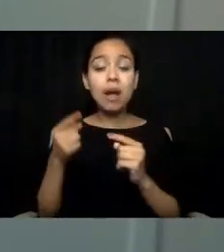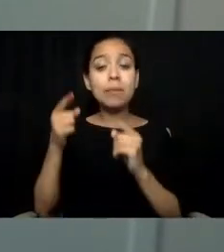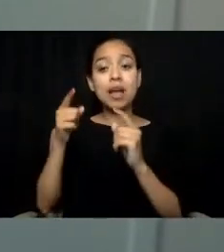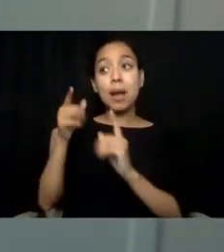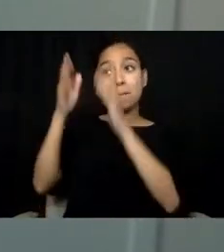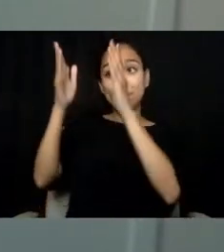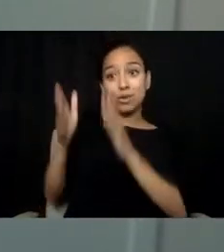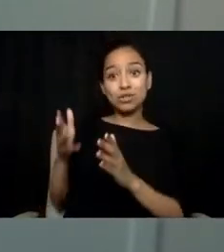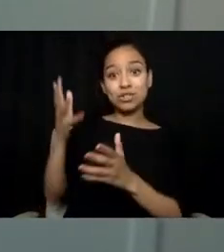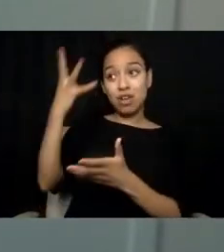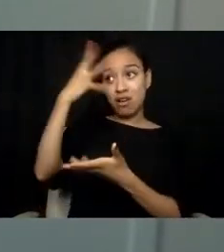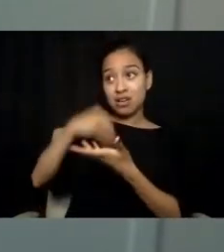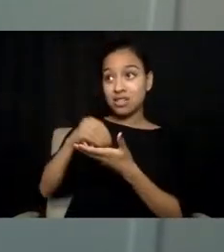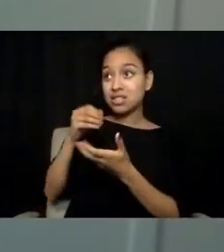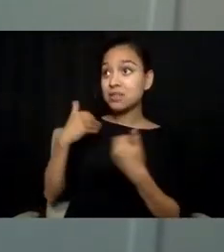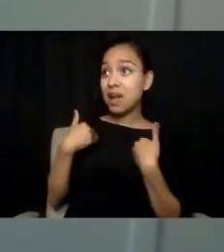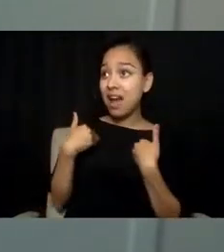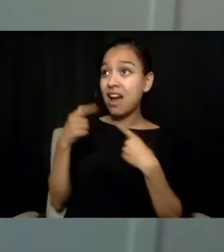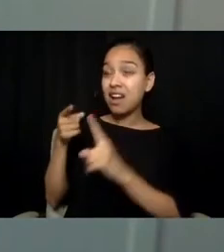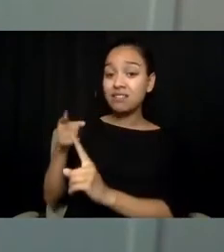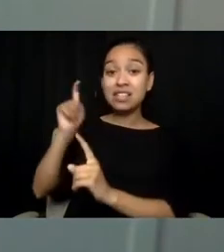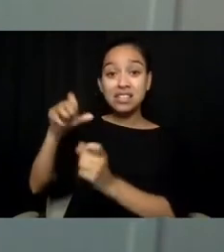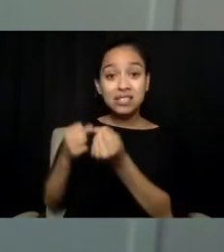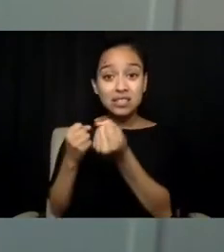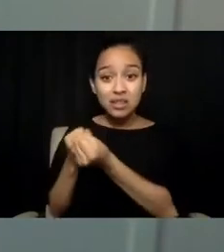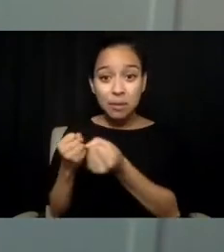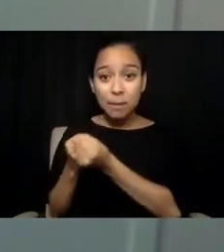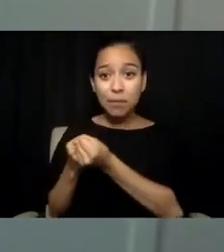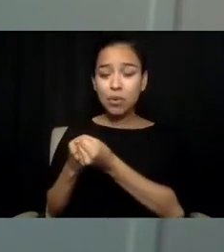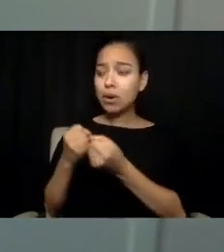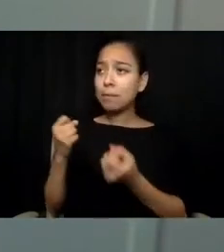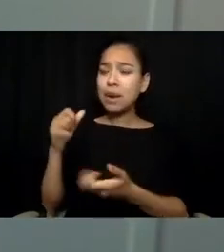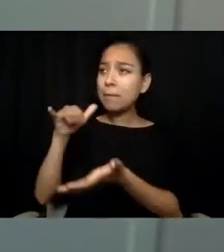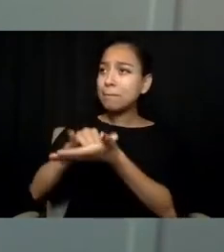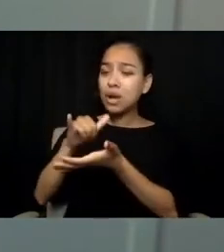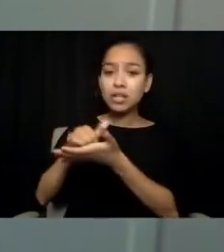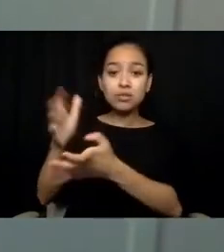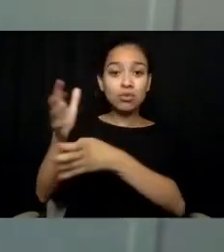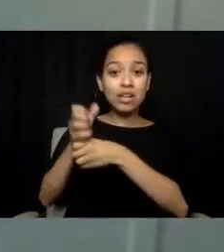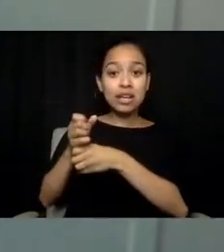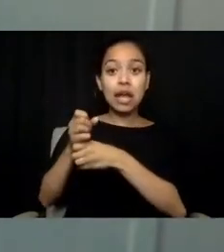but are unable to obtain it in a way that is safe and helpful.